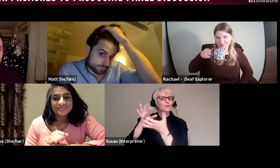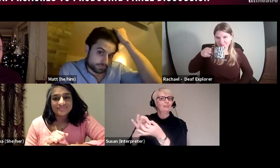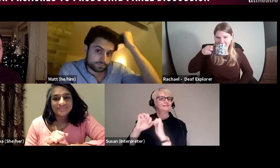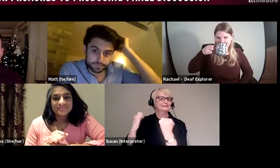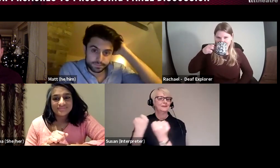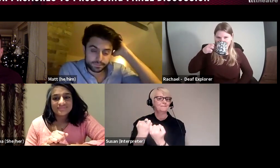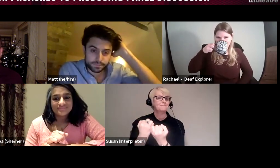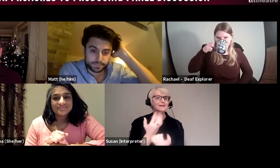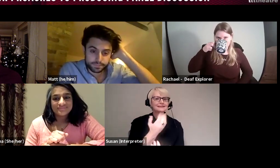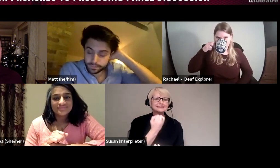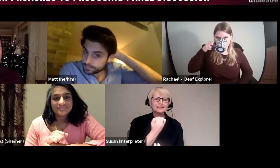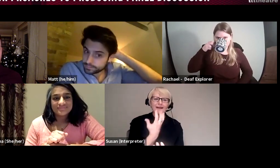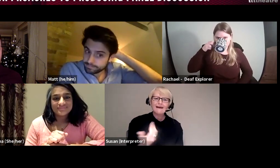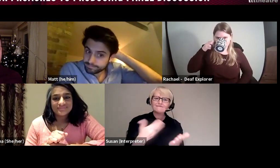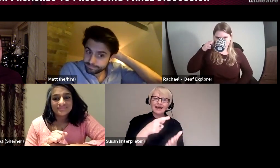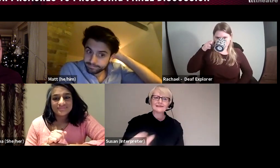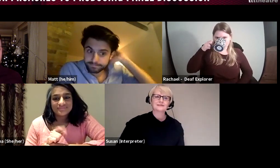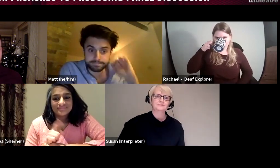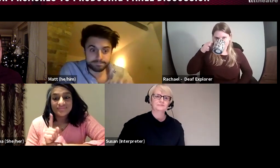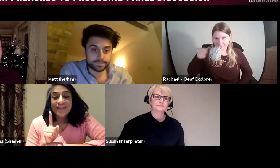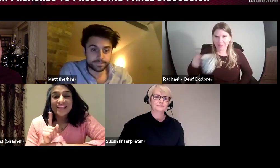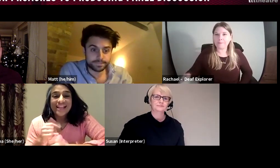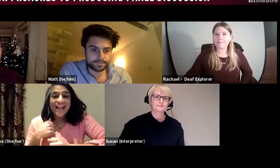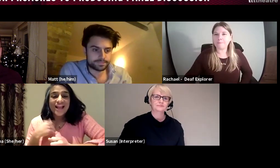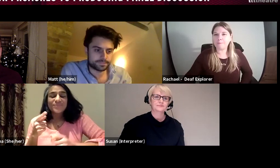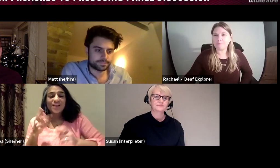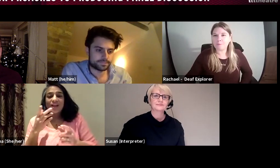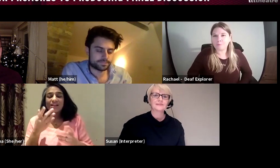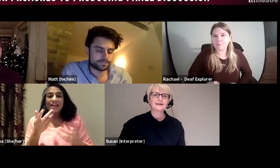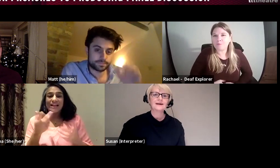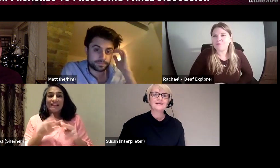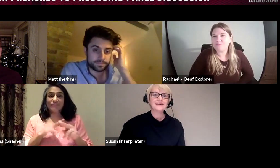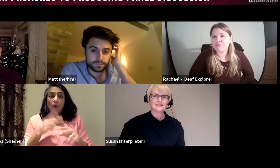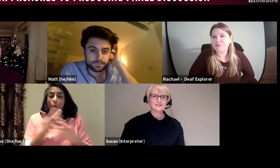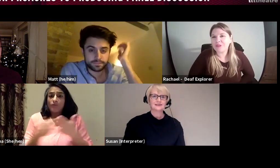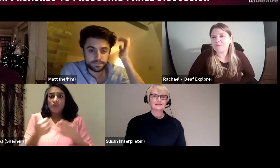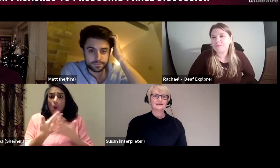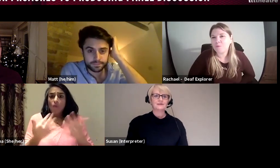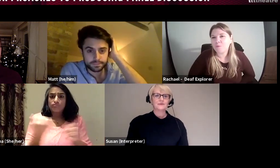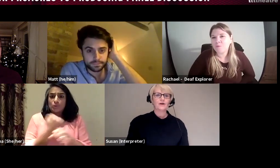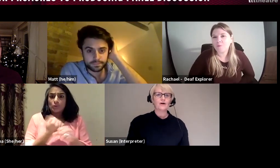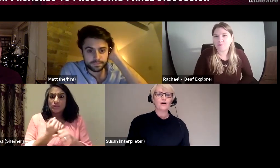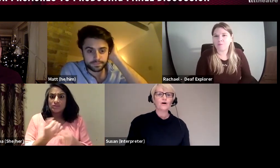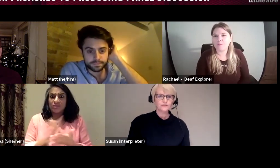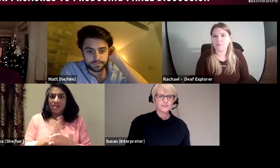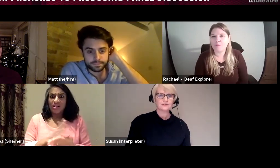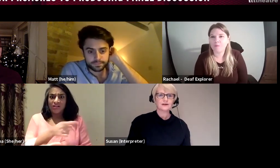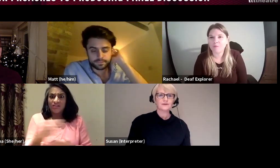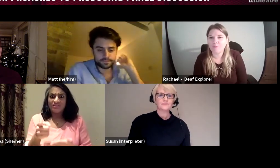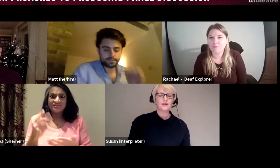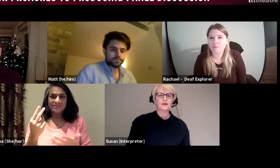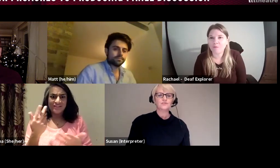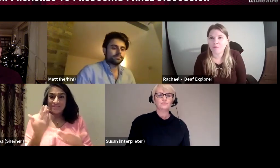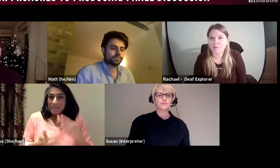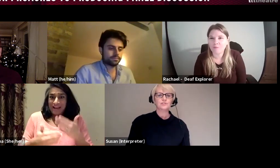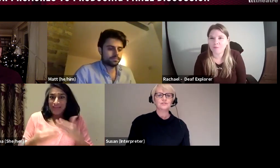Deepa, did you have something to add? DEEPA: Yes. Often a lot of producers